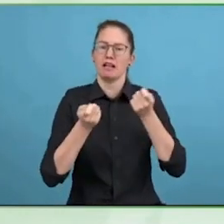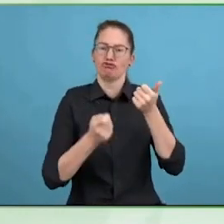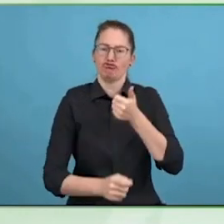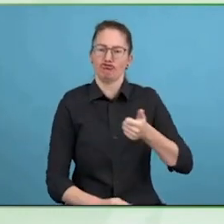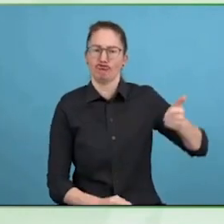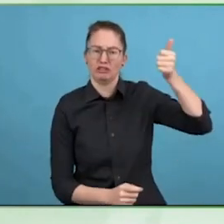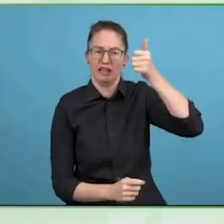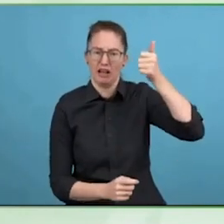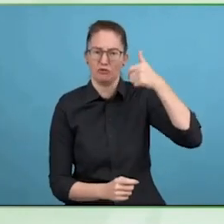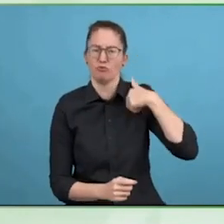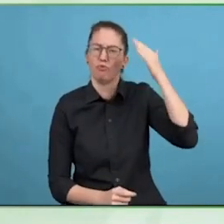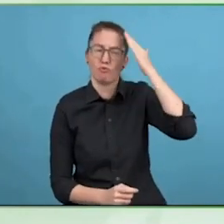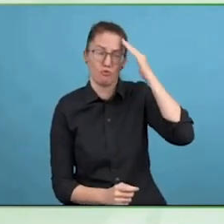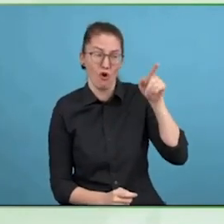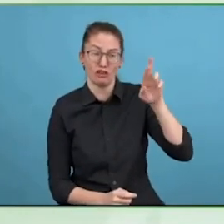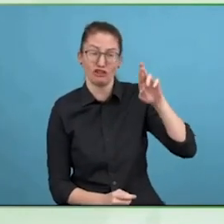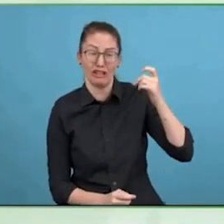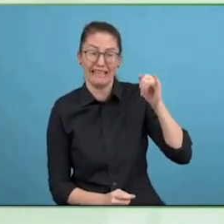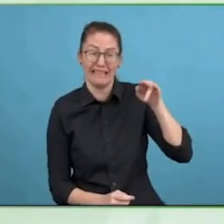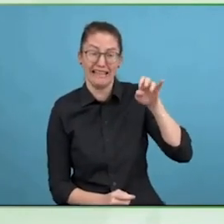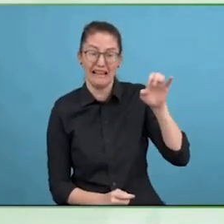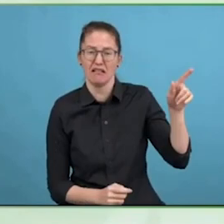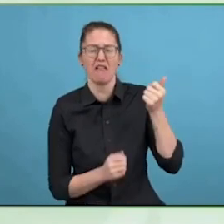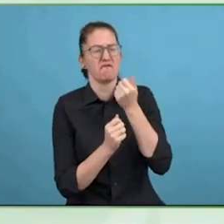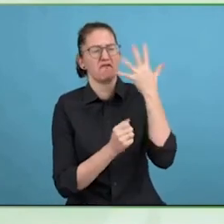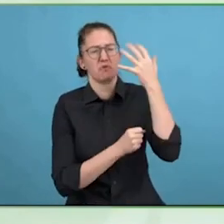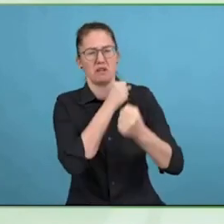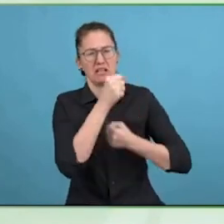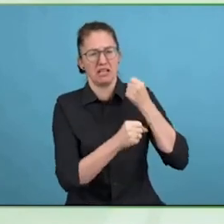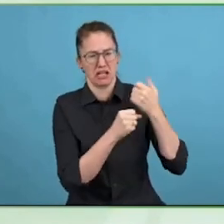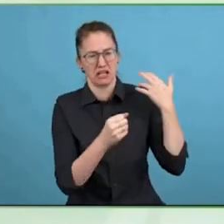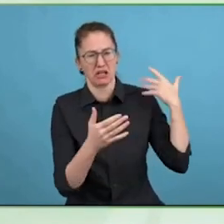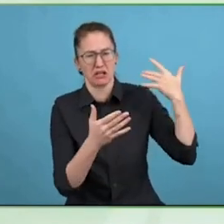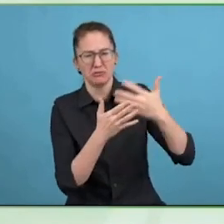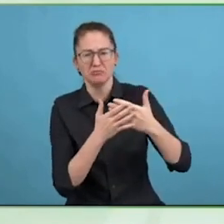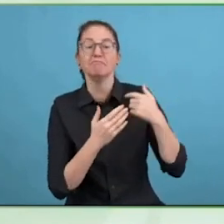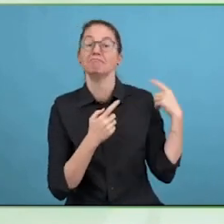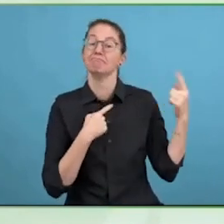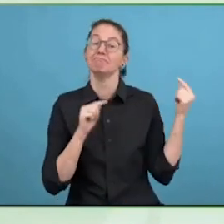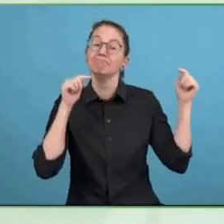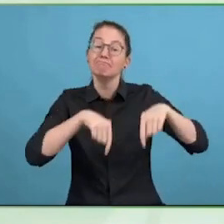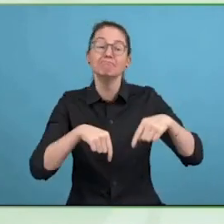about accessibility throughout the globe.